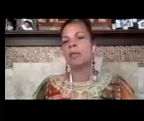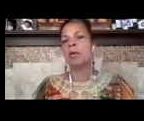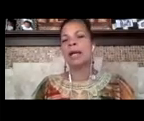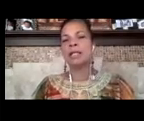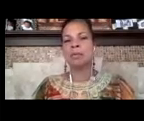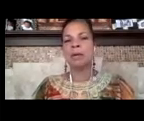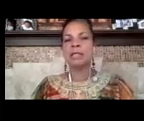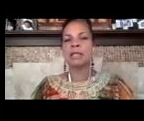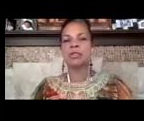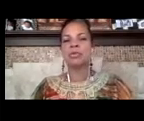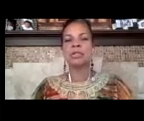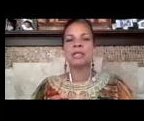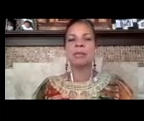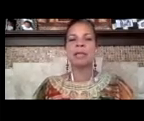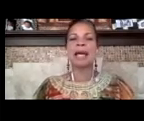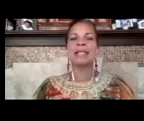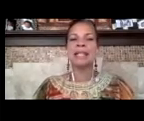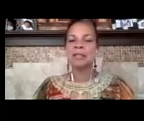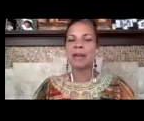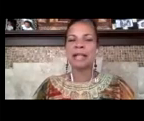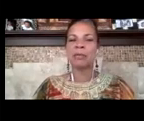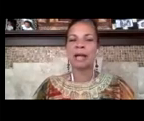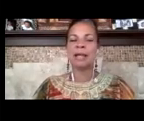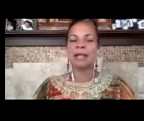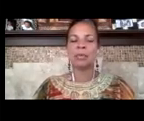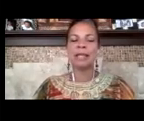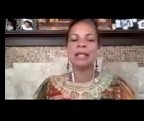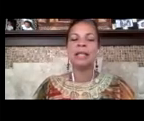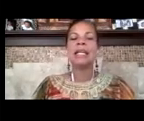a white supremacist george zimmerman identified it white as white